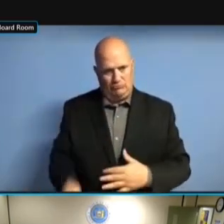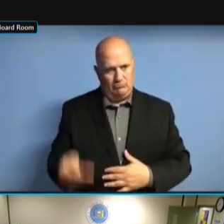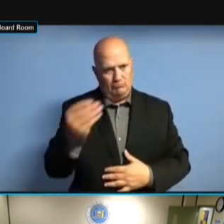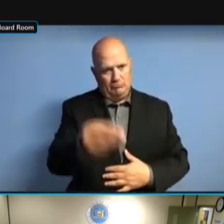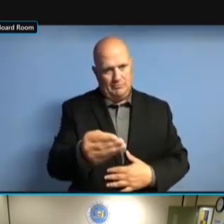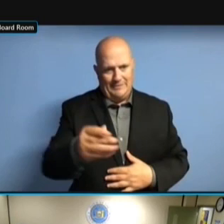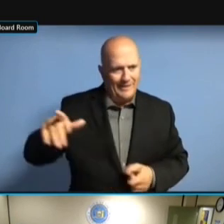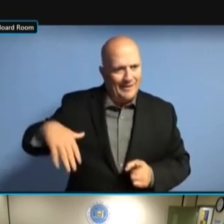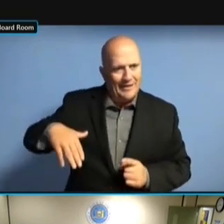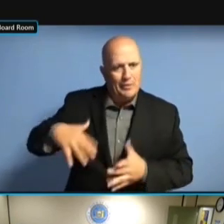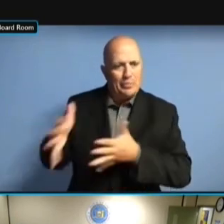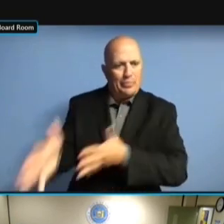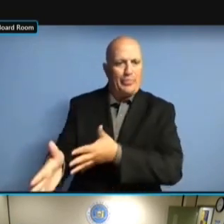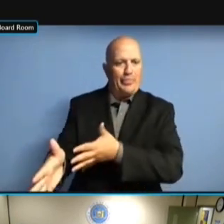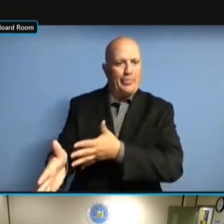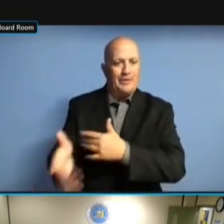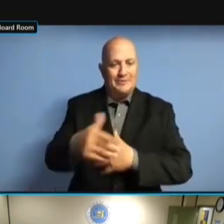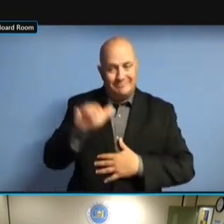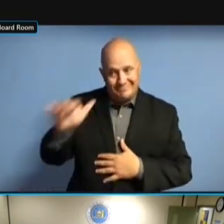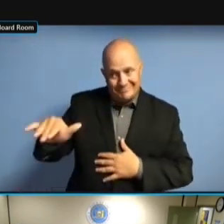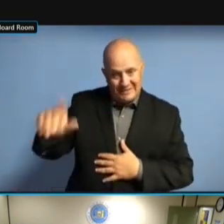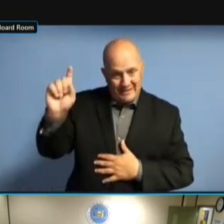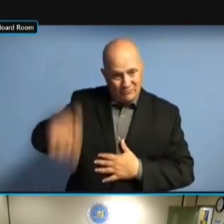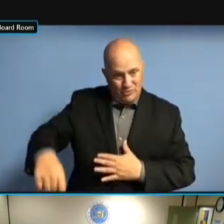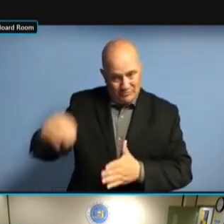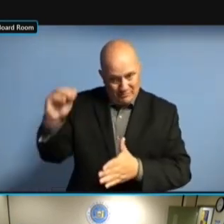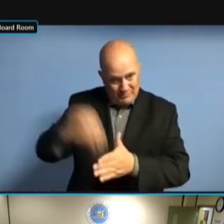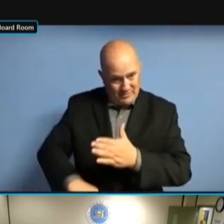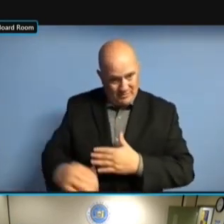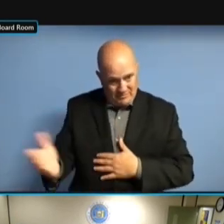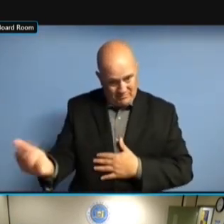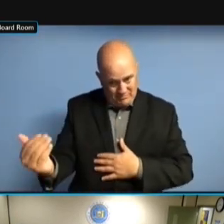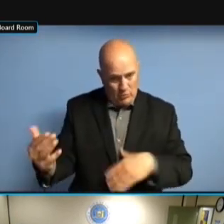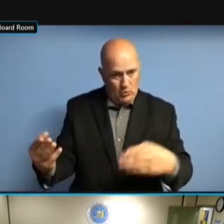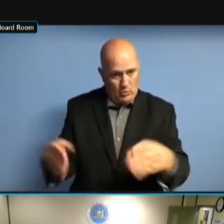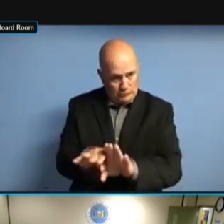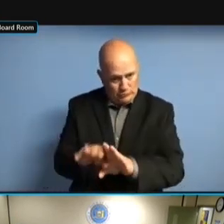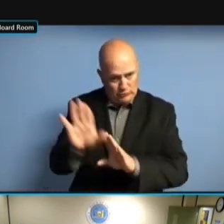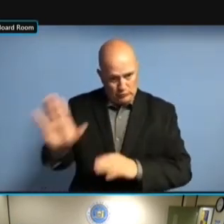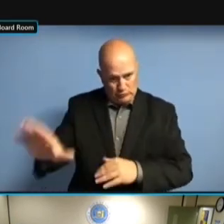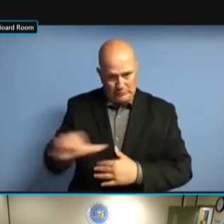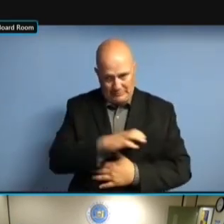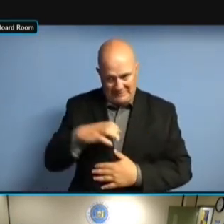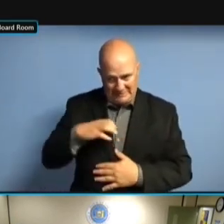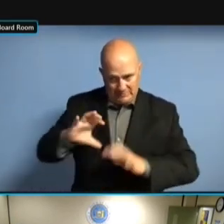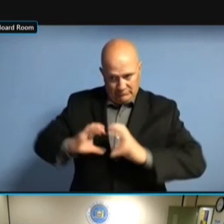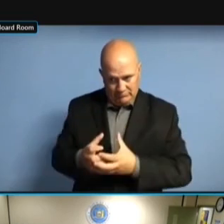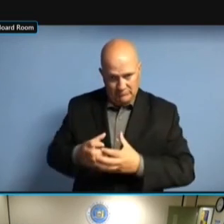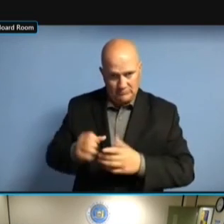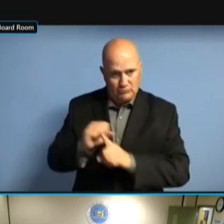WHAT THE FILING IS AND WHY YOU HAVE TO FILE. HAVE TO FILE. HAVE TO FILE. YOU HAVE TO FILE. YOU KNOW, HAVE TO FILE. YOU KNOW, IT HAVE TO FILE. YOU KNOW, IT CAN HAVE TO FILE. YOU KNOW, IT CAN BE HAVE TO FILE. YOU KNOW, IT CAN BE AN YOU KNOW, IT CAN BE AN YOU KNOW, IT CAN BE AN INTERESTING YOU KNOW, IT CAN BE AN INTERESTING CONVERSATION. INTERESTING CONVERSATION. INTERESTING CONVERSATION. THEN INTERESTING CONVERSATION. THEN YOU INTERESTING CONVERSATION. THEN YOU RUN INTERESTING CONVERSATION. THEN YOU RUN INTO INTERESTING CONVERSATION. THEN YOU RUN INTO SITUATIONS THEN YOU RUN INTO SITUATIONS THEN YOU RUN INTO SITUATIONS WHERE THEN YOU RUN INTO SITUATIONS WHERE THE THEN YOU RUN INTO SITUATIONS WHERE THE TREASURER THEN YOU RUN INTO SITUATIONS WHERE THE TREASURER MAY